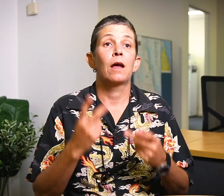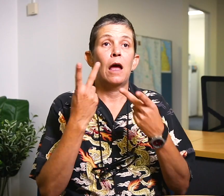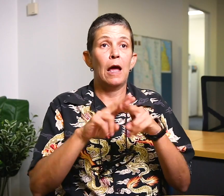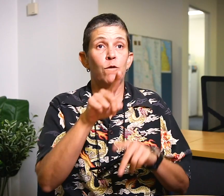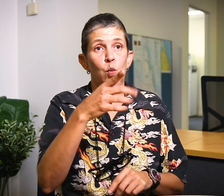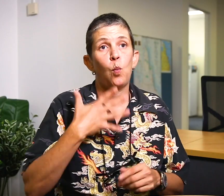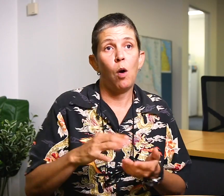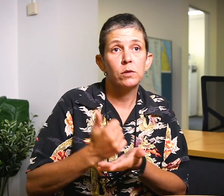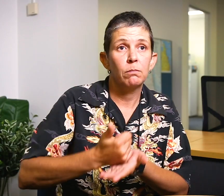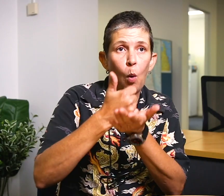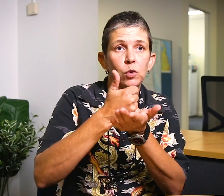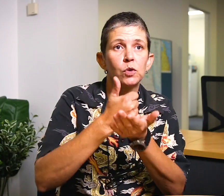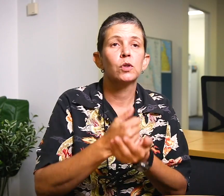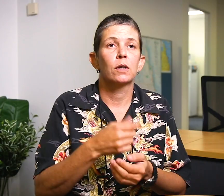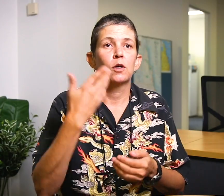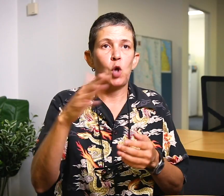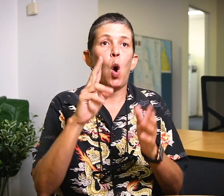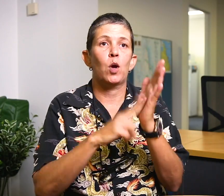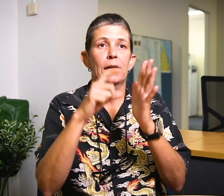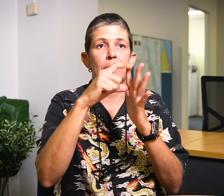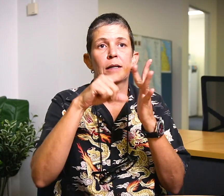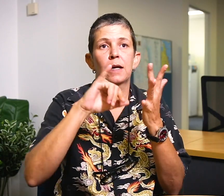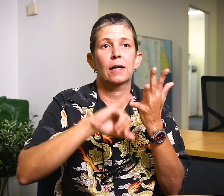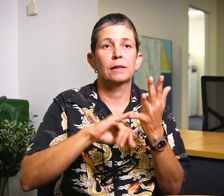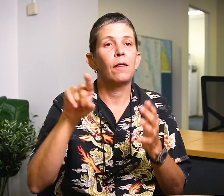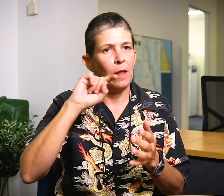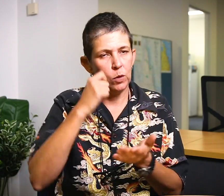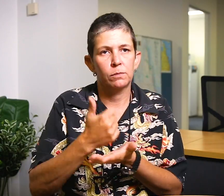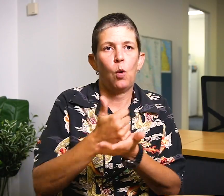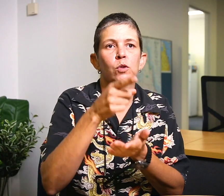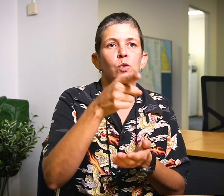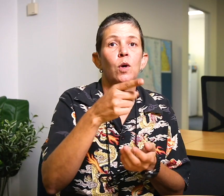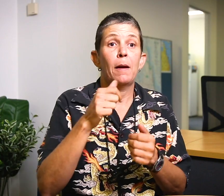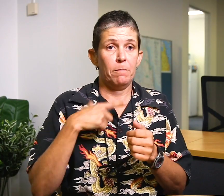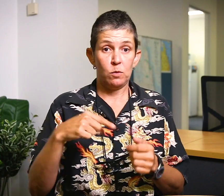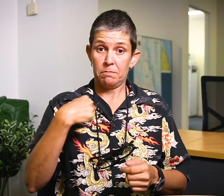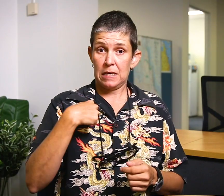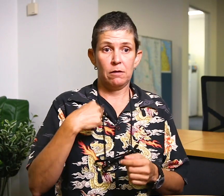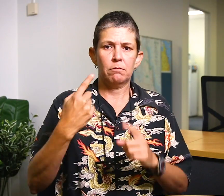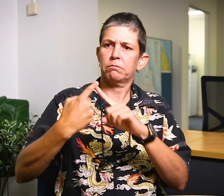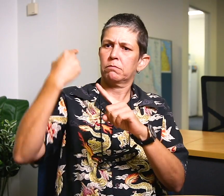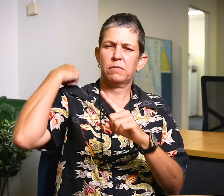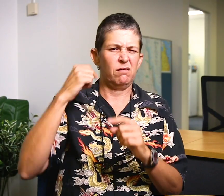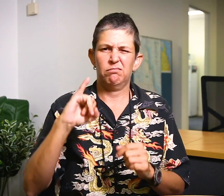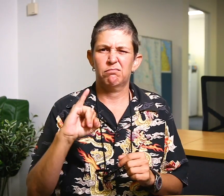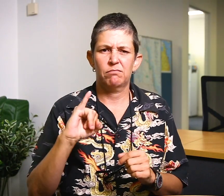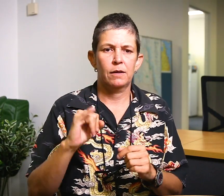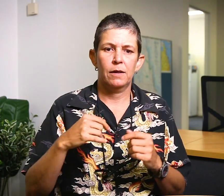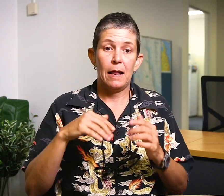If you want help go to the NDIS they will support you. For me life in the past wasn’t great